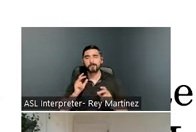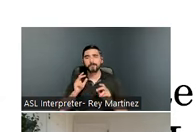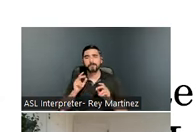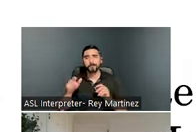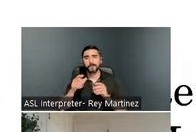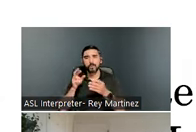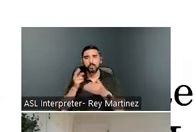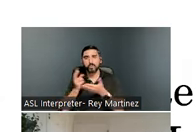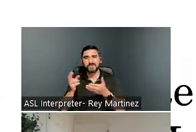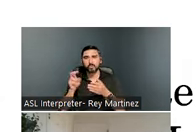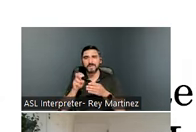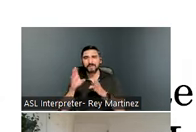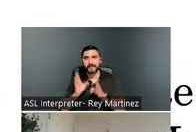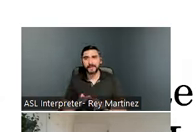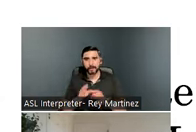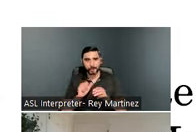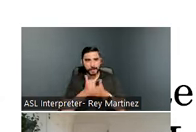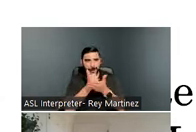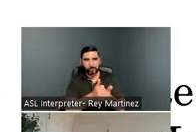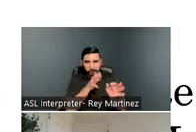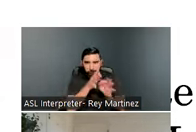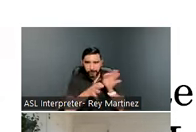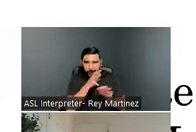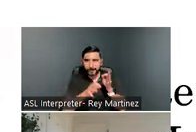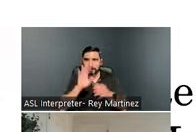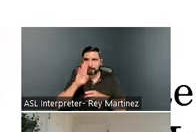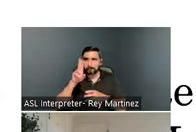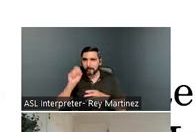which can be tricky in itself. But they can also provide free bus passes - we do